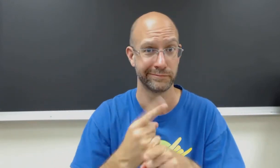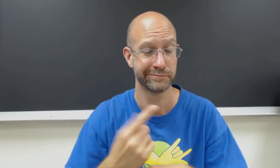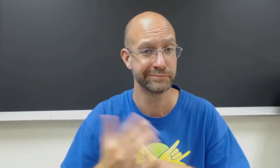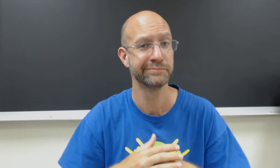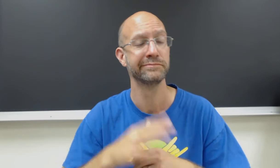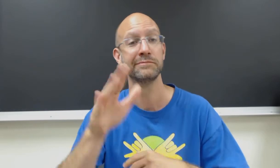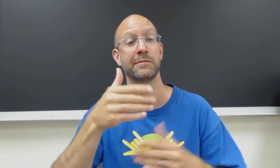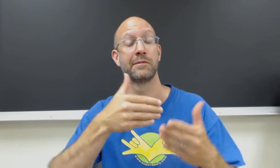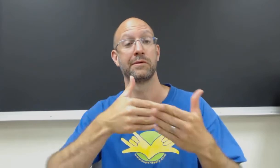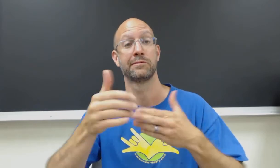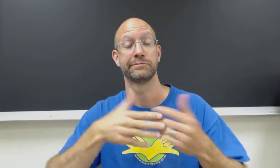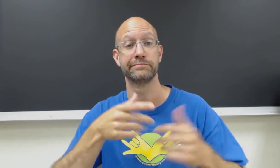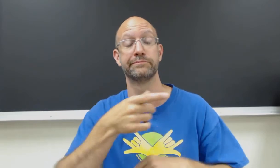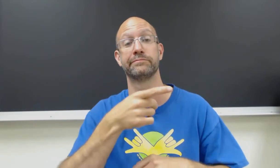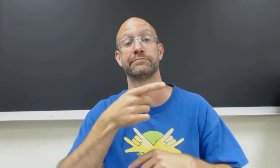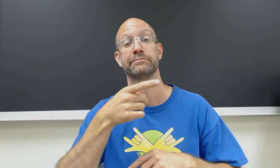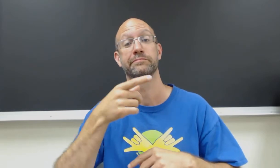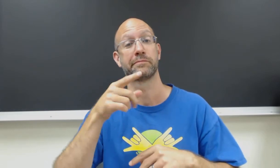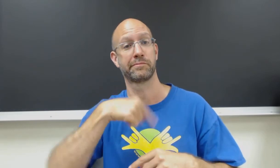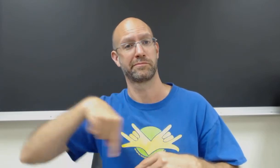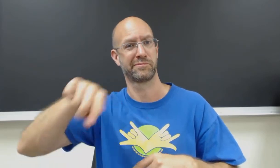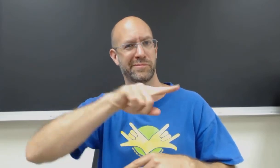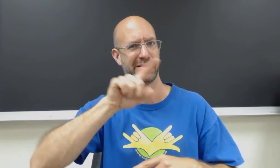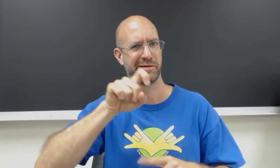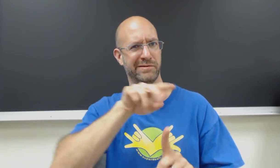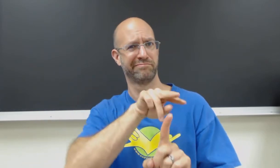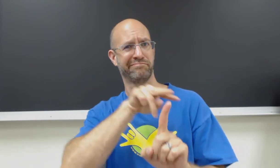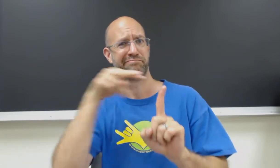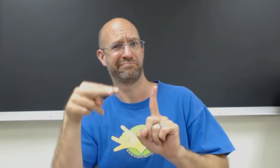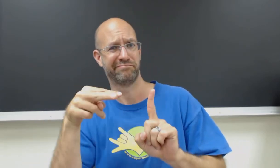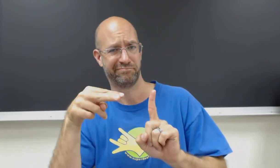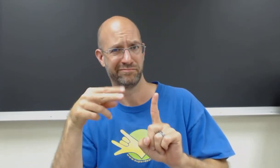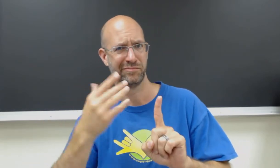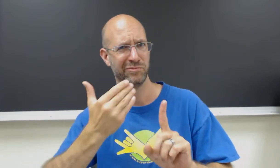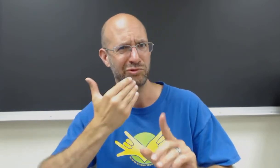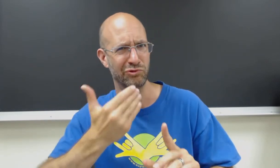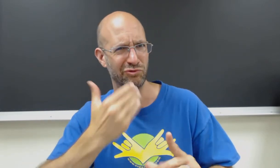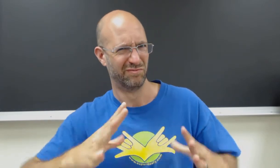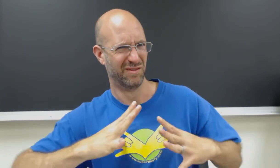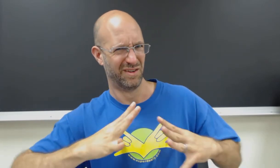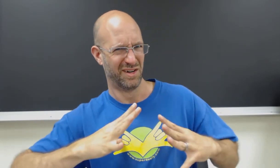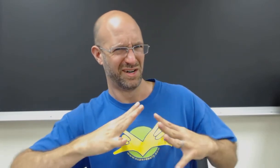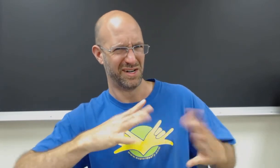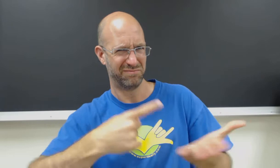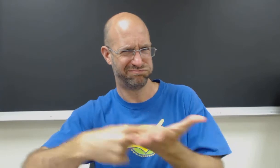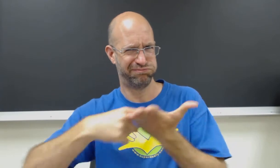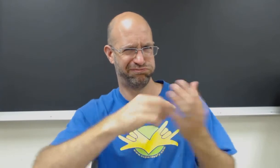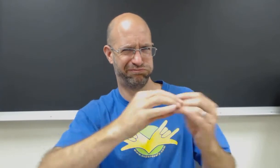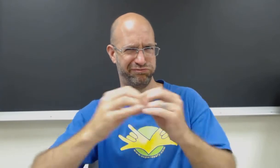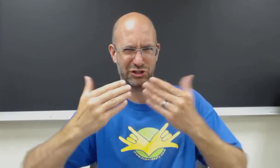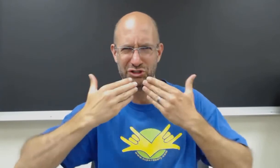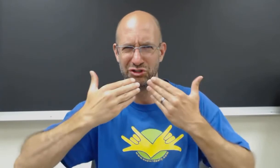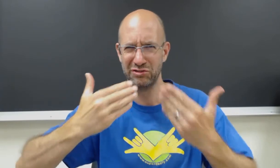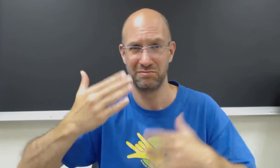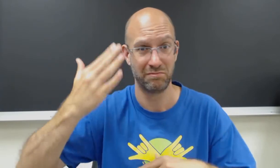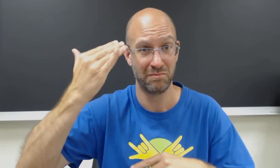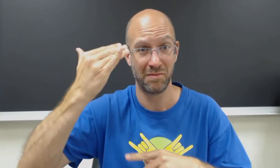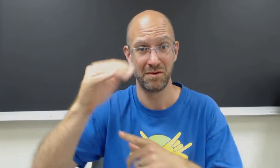So anyway... We need to look at it from the other side. It is good, it is fine, it is actually good.